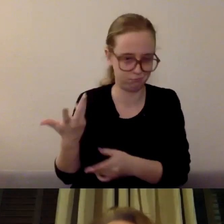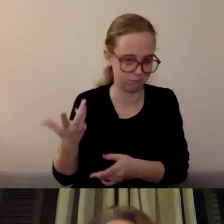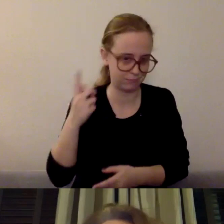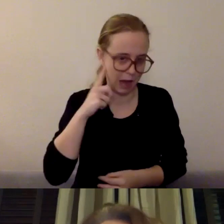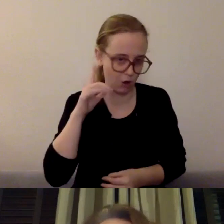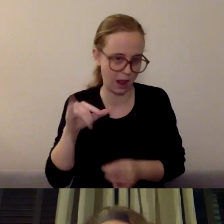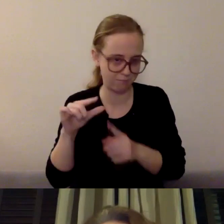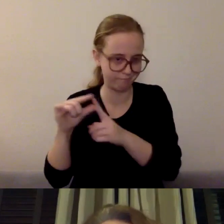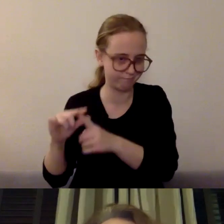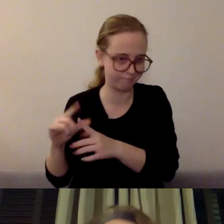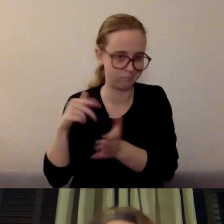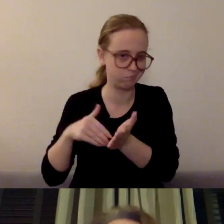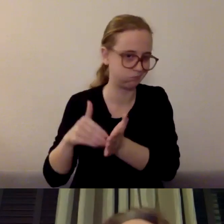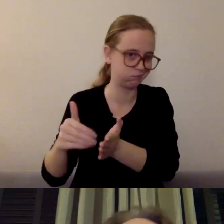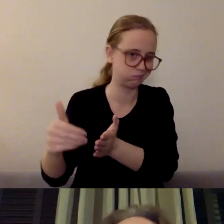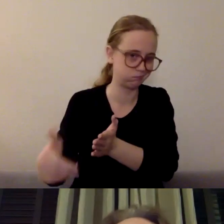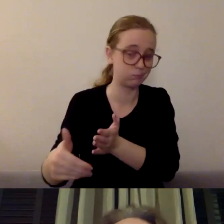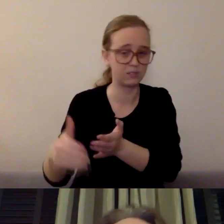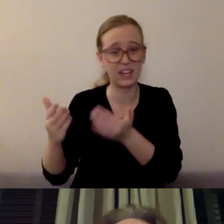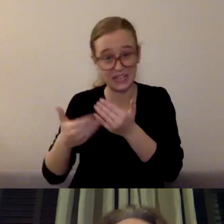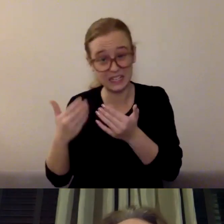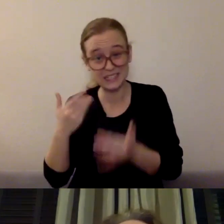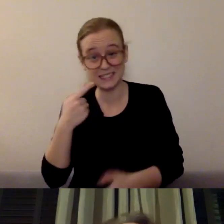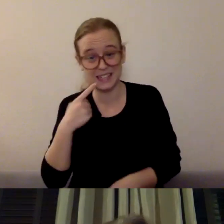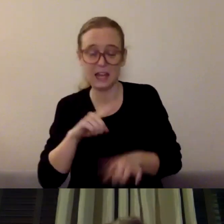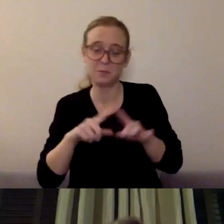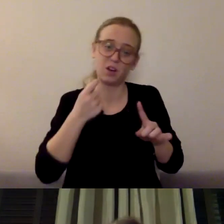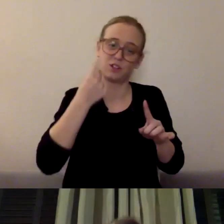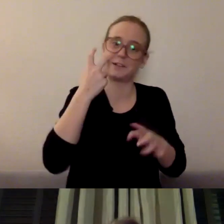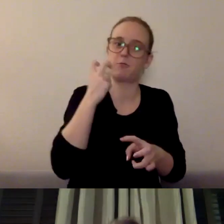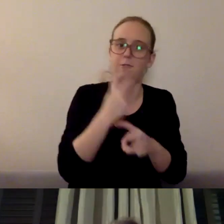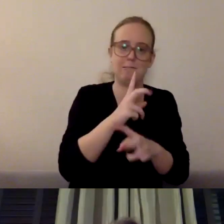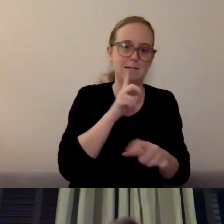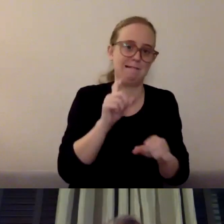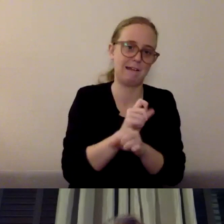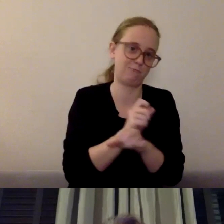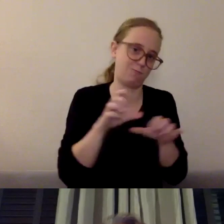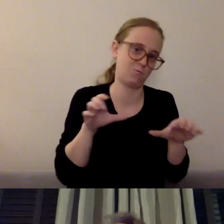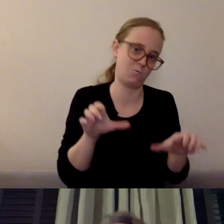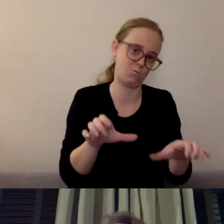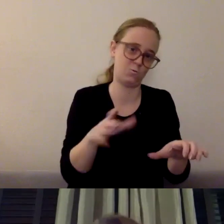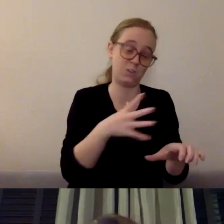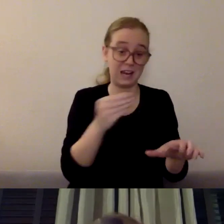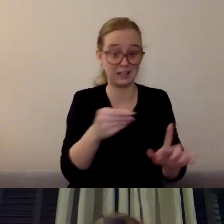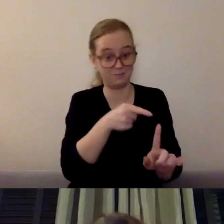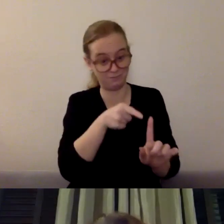it can be really difficult to do, and really difficult to commit to, and difficult to determine that that's a priority.